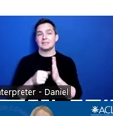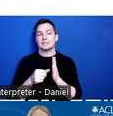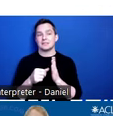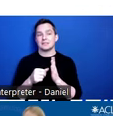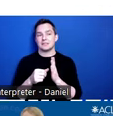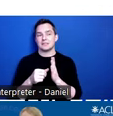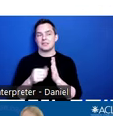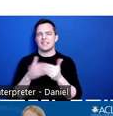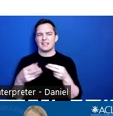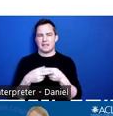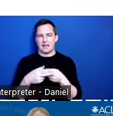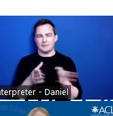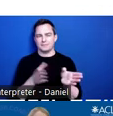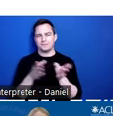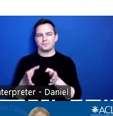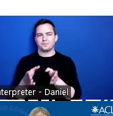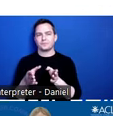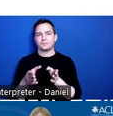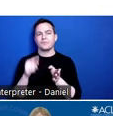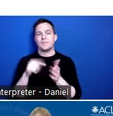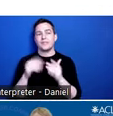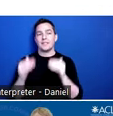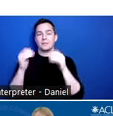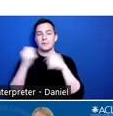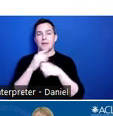On this enhancement that we’ve made to the Housing and Services